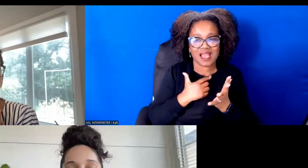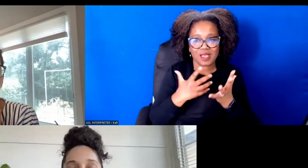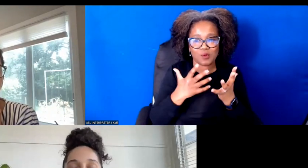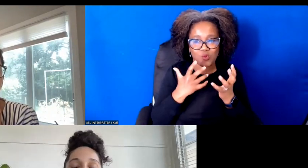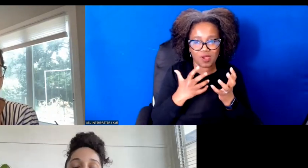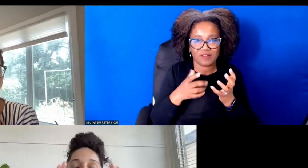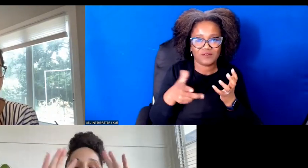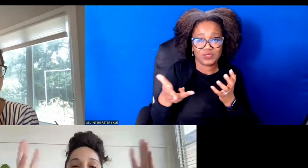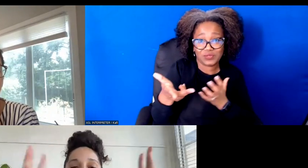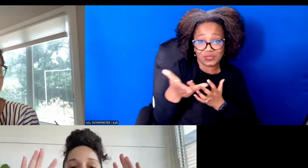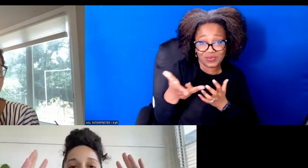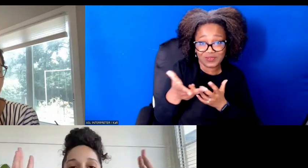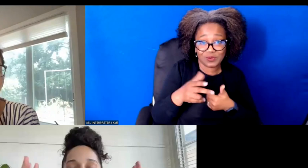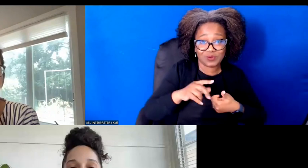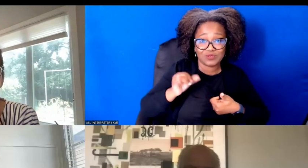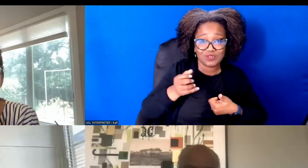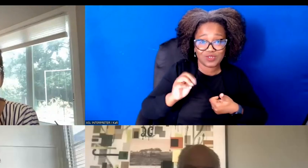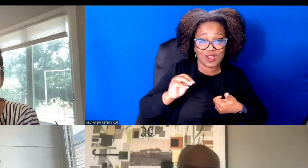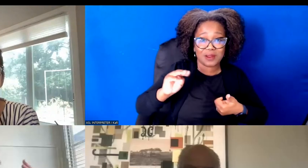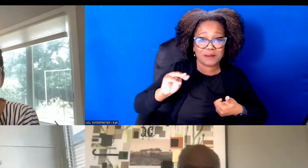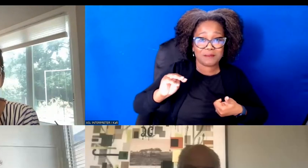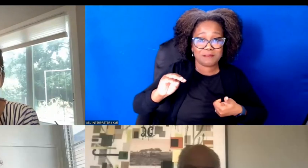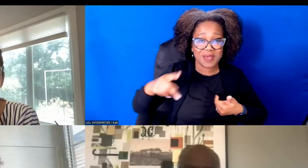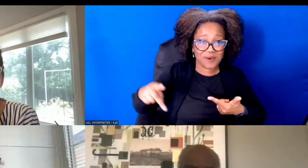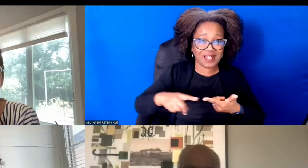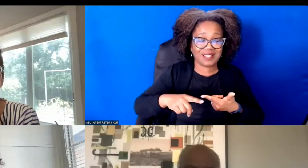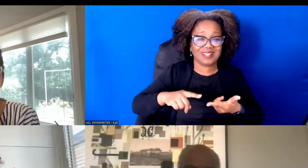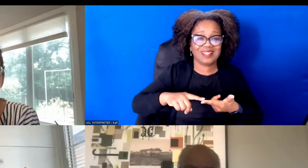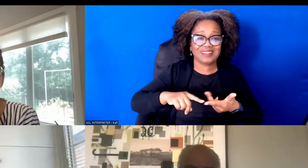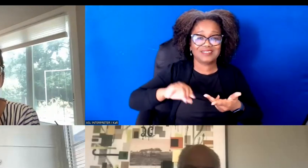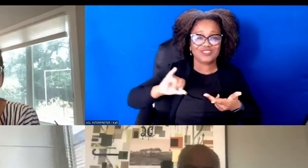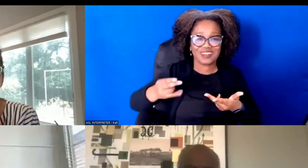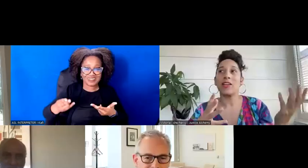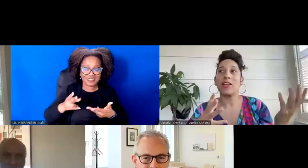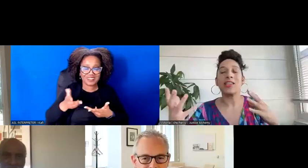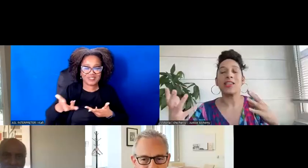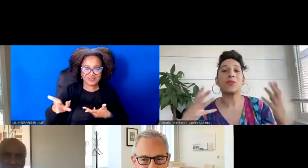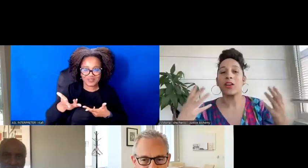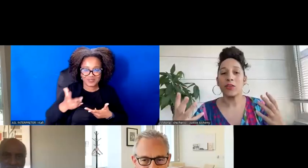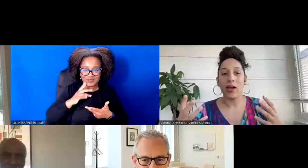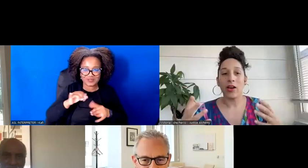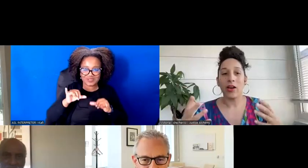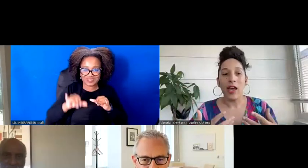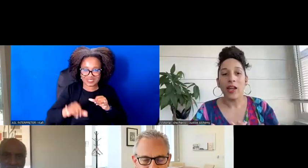We've done some grounding and framing and also really learn about what junkie's doing on the ground.